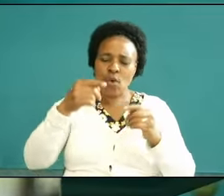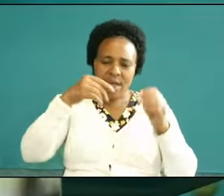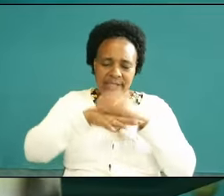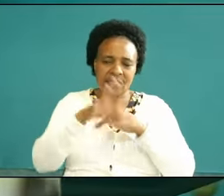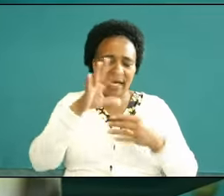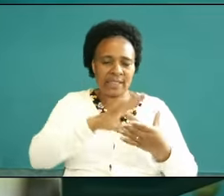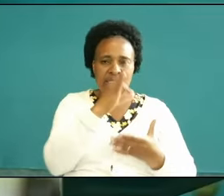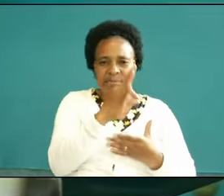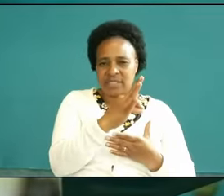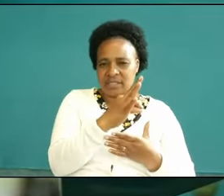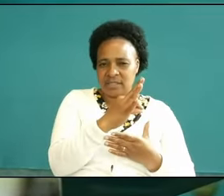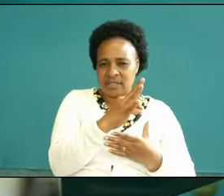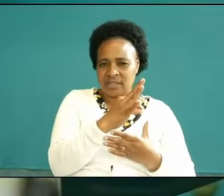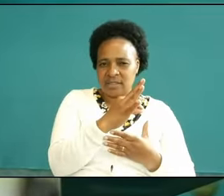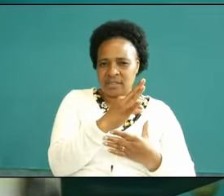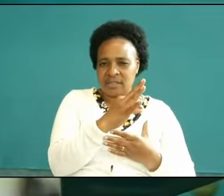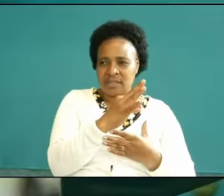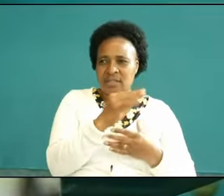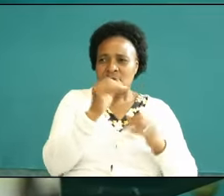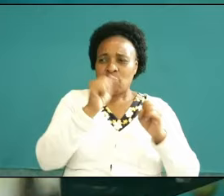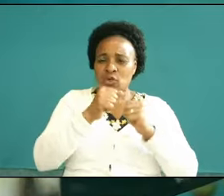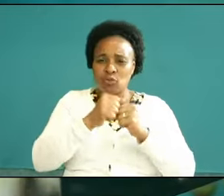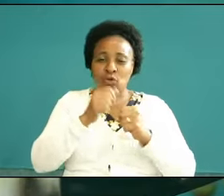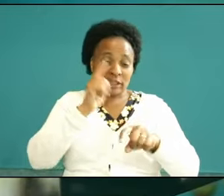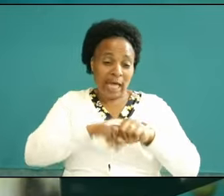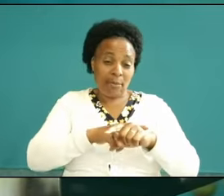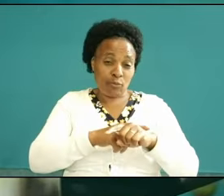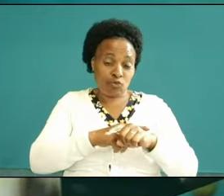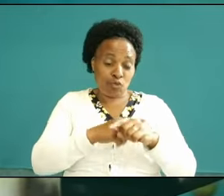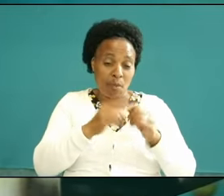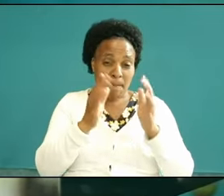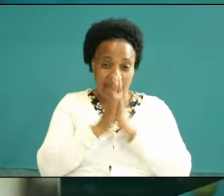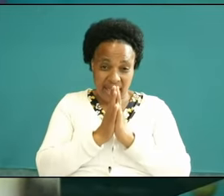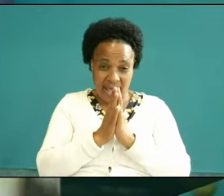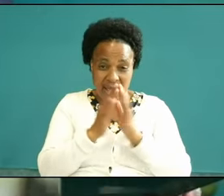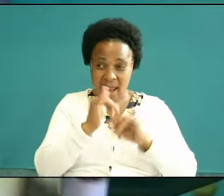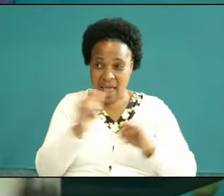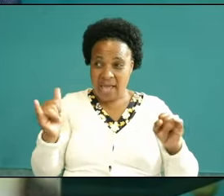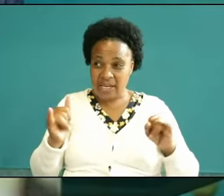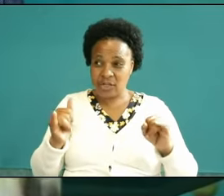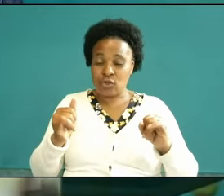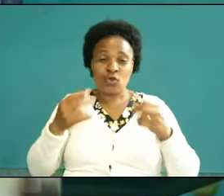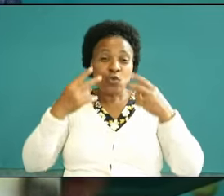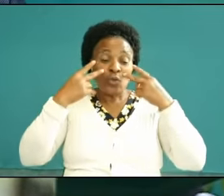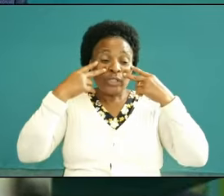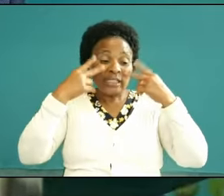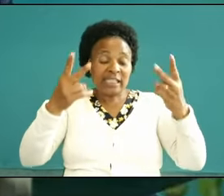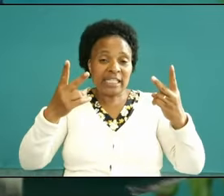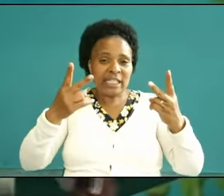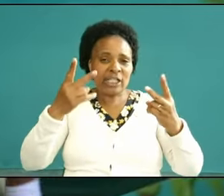when you take yourself the real spirit in your prayer life you will see what people don't see